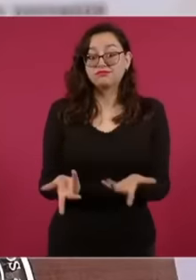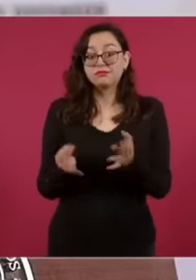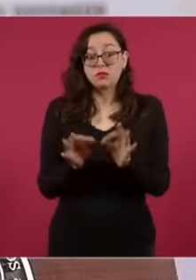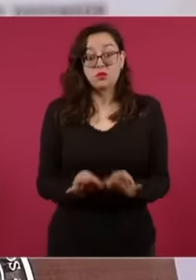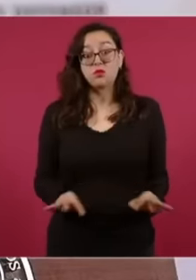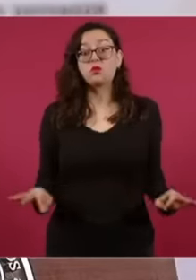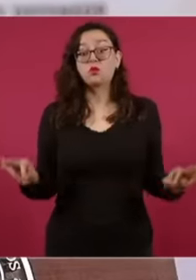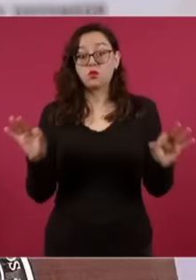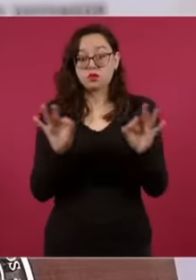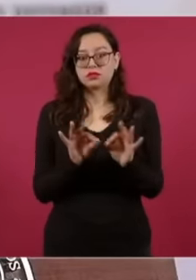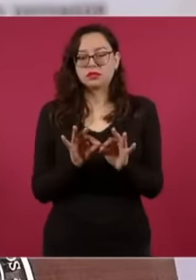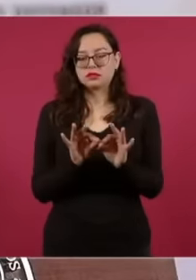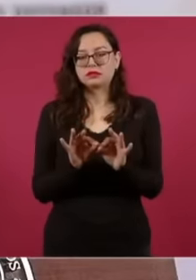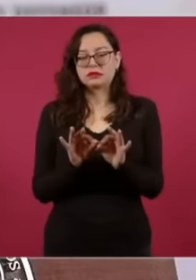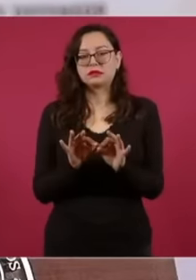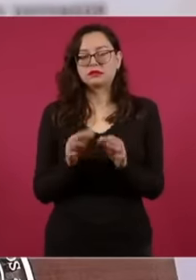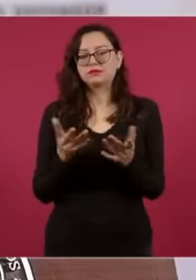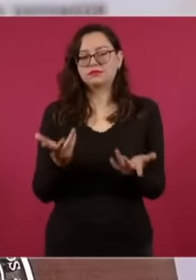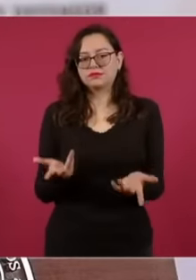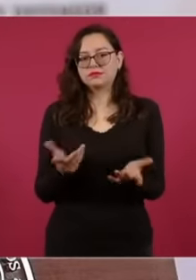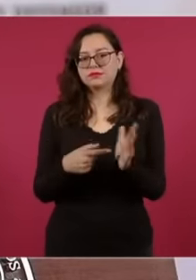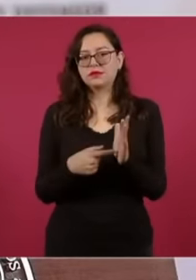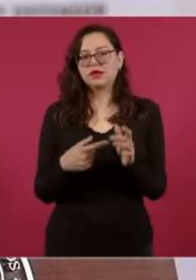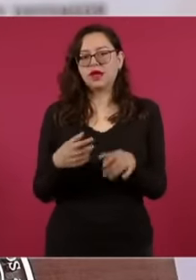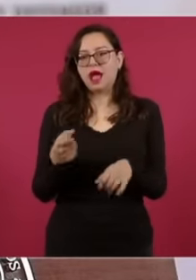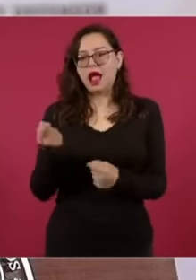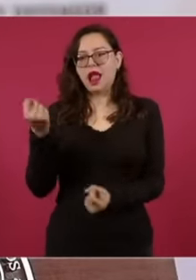some who are opposing the reform of the judiciary